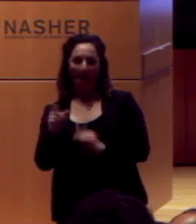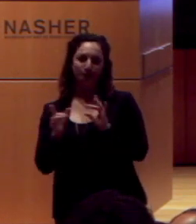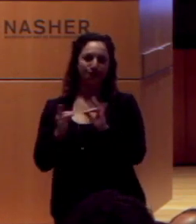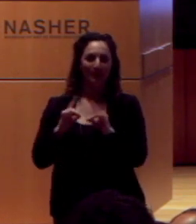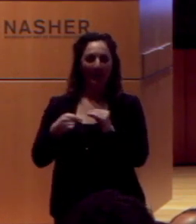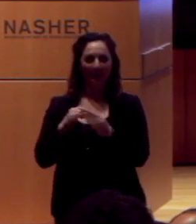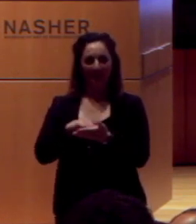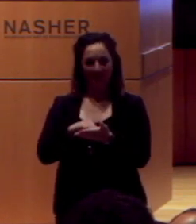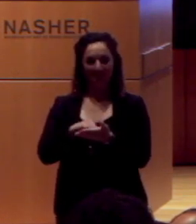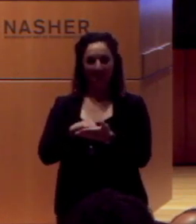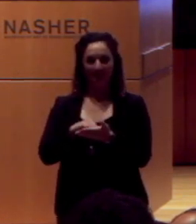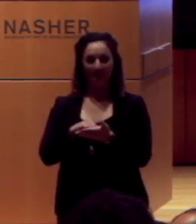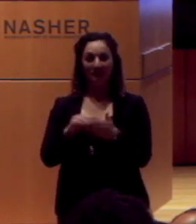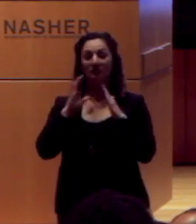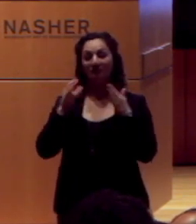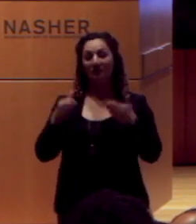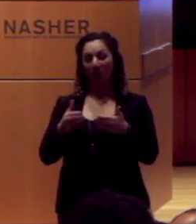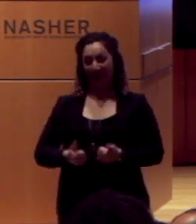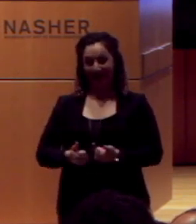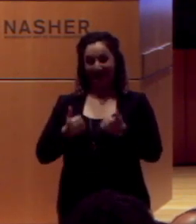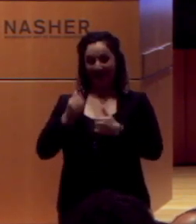There's a focus on the lived experience of disability.